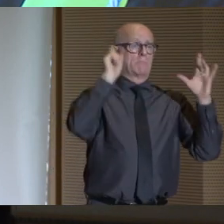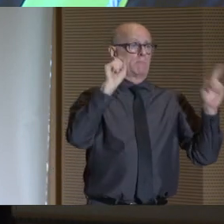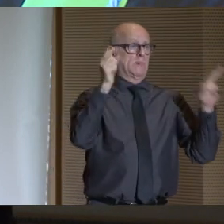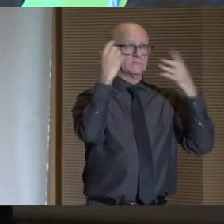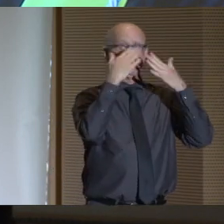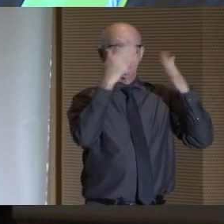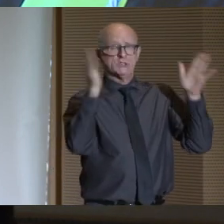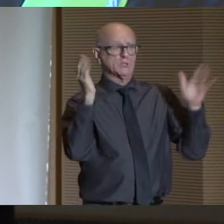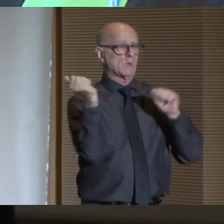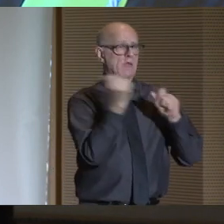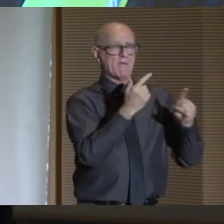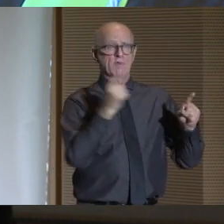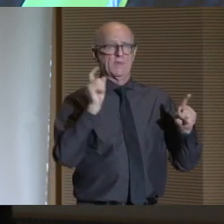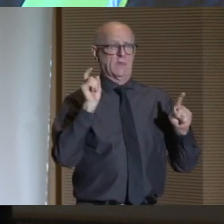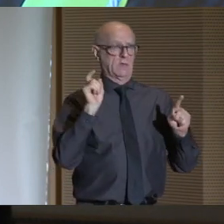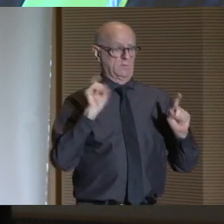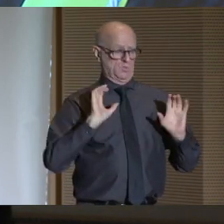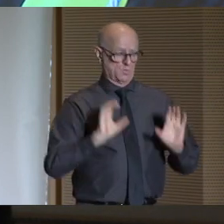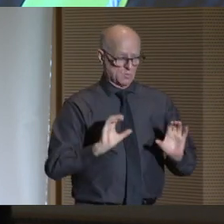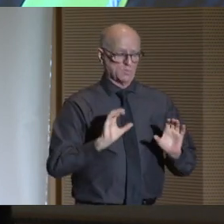that everything we do helps to reduce